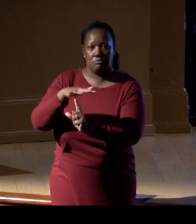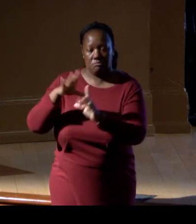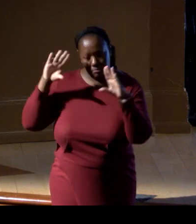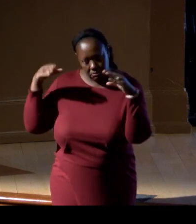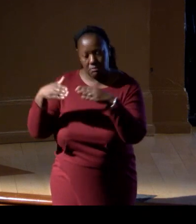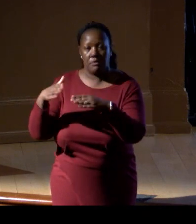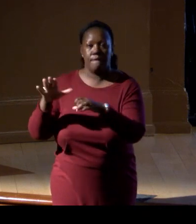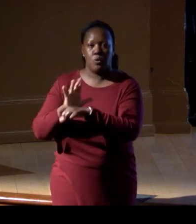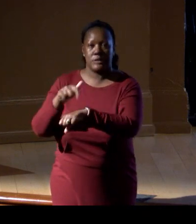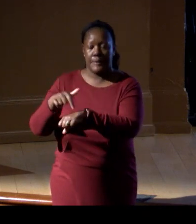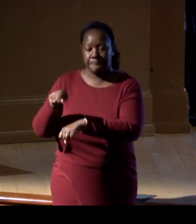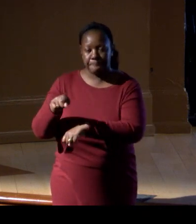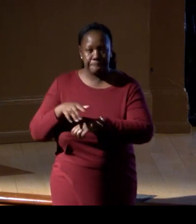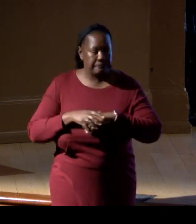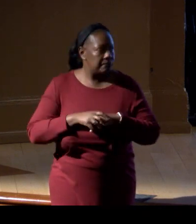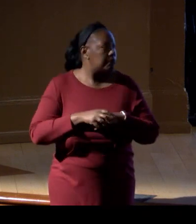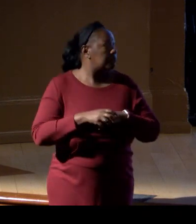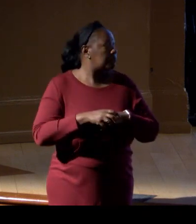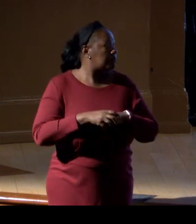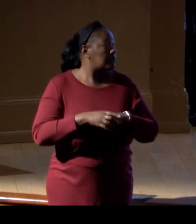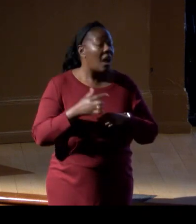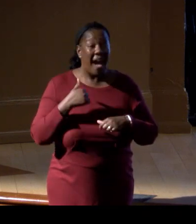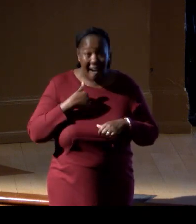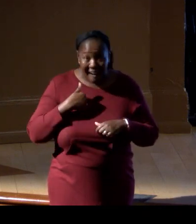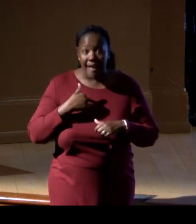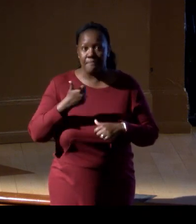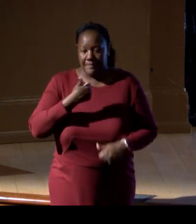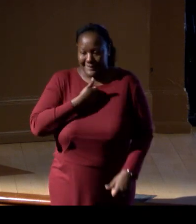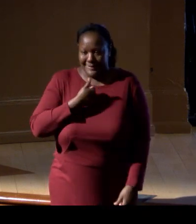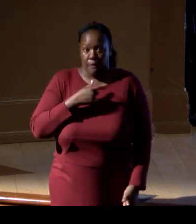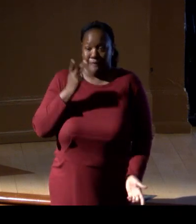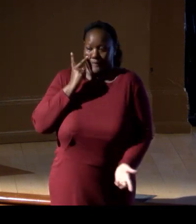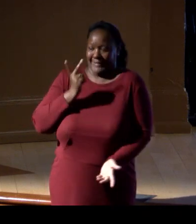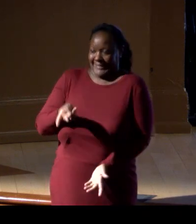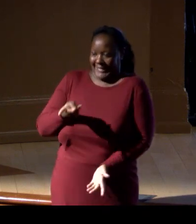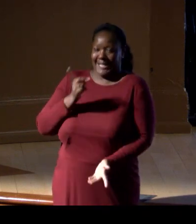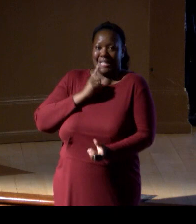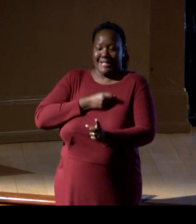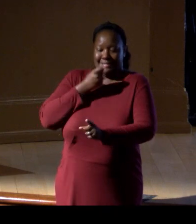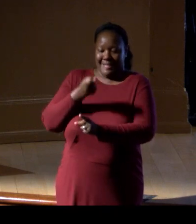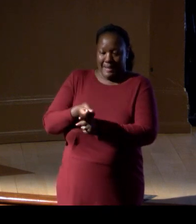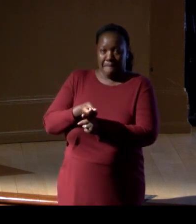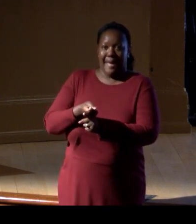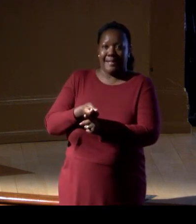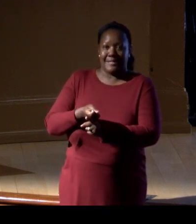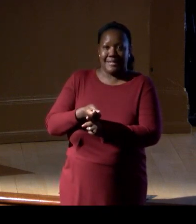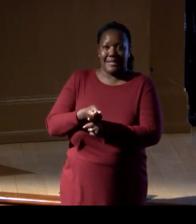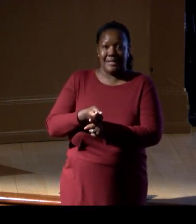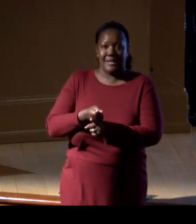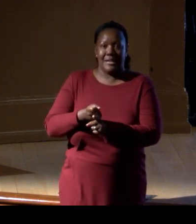I had seen the impact of marine protected areas, especially no-take areas...